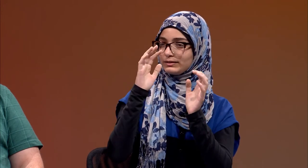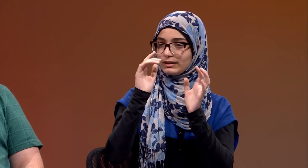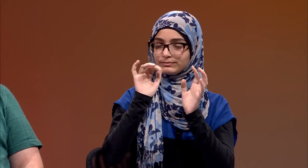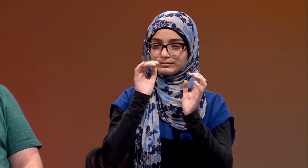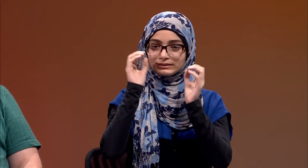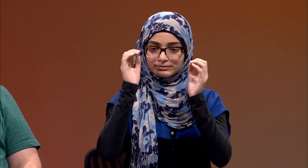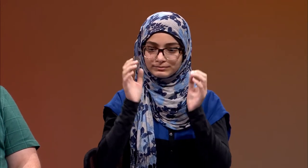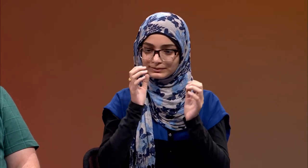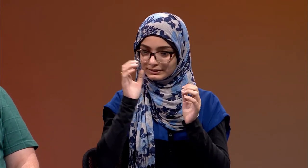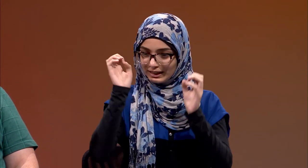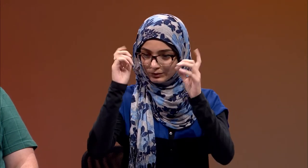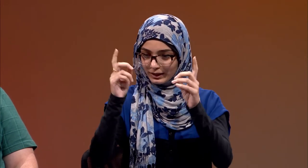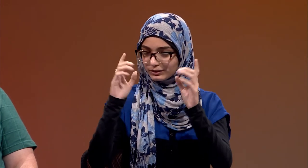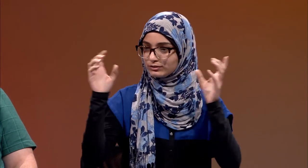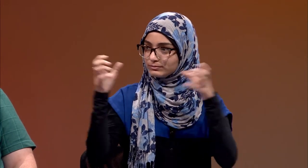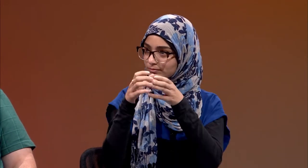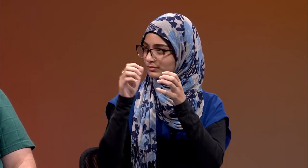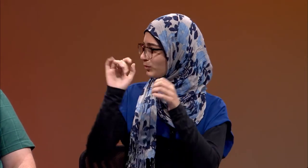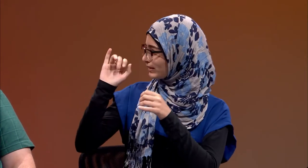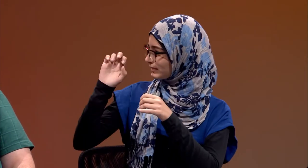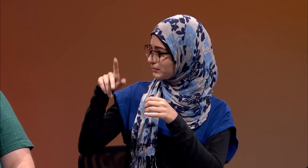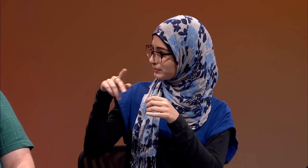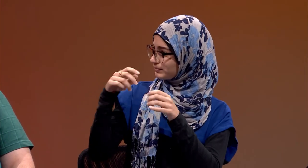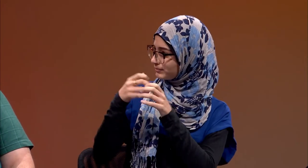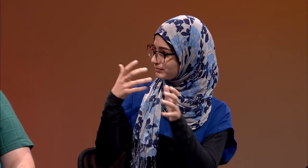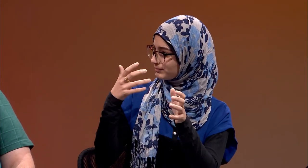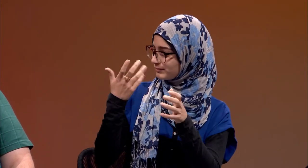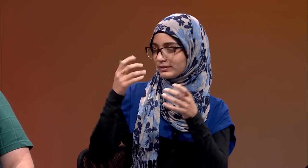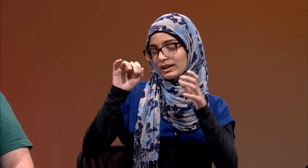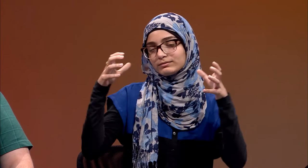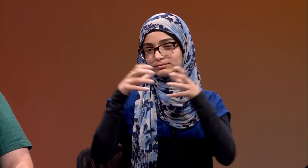I had an IEP that was developed by my teachers and parents.